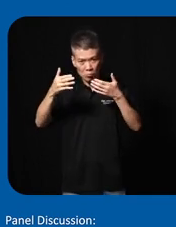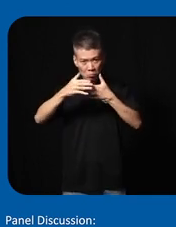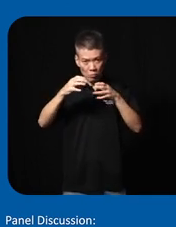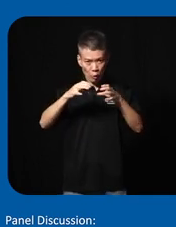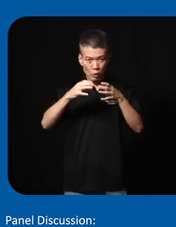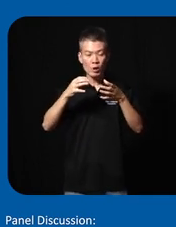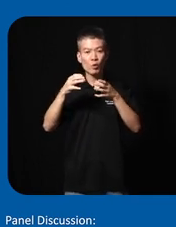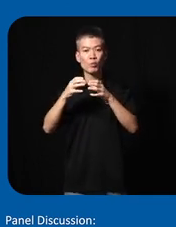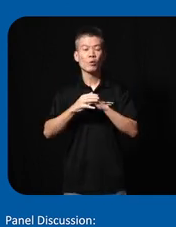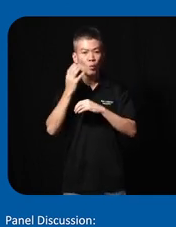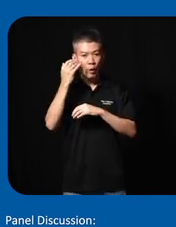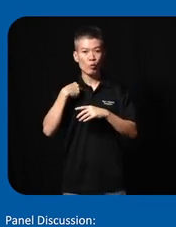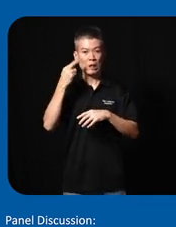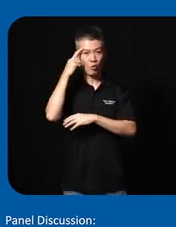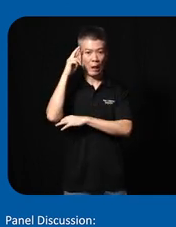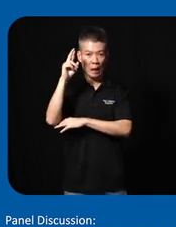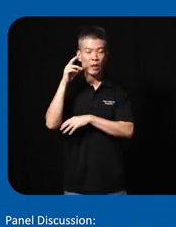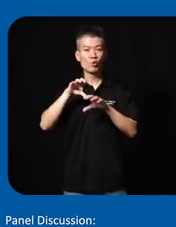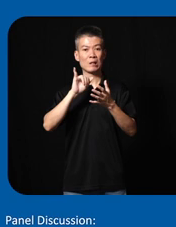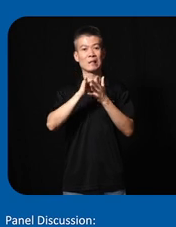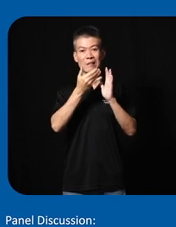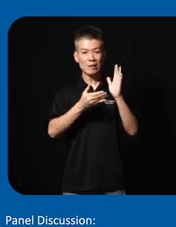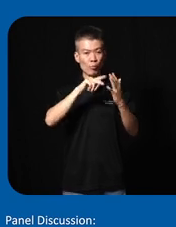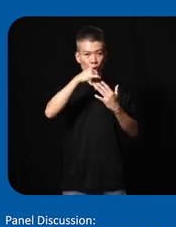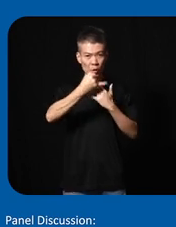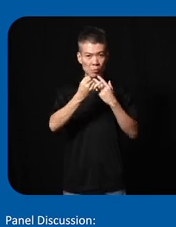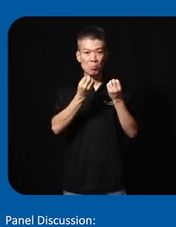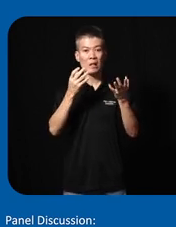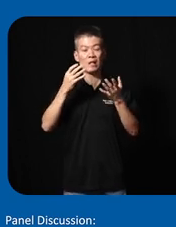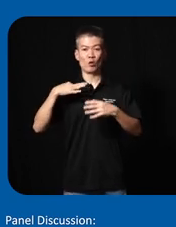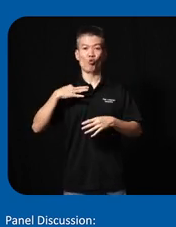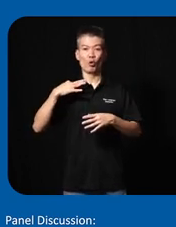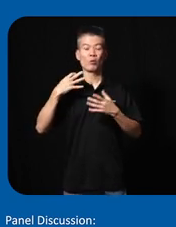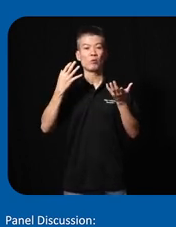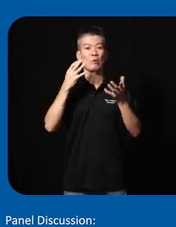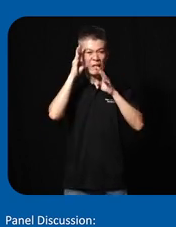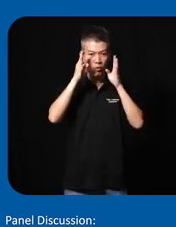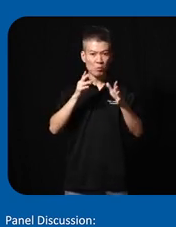together cuz we realized doing all these projects that many volunteer innovators they don't have